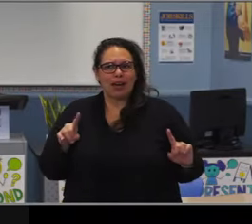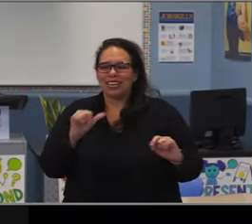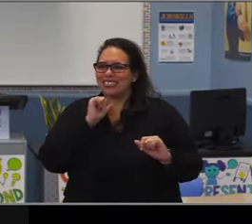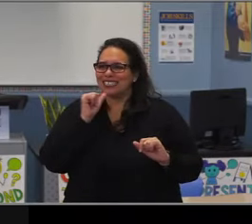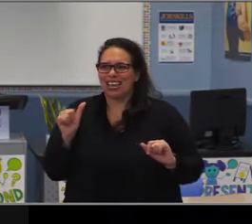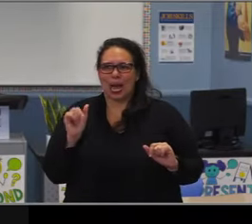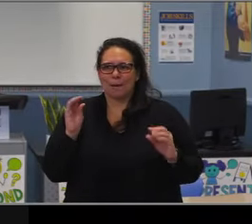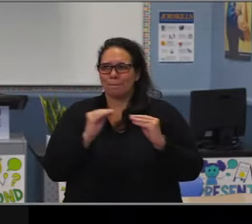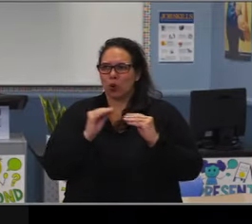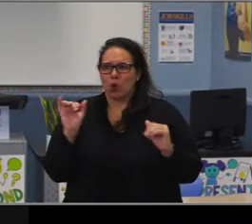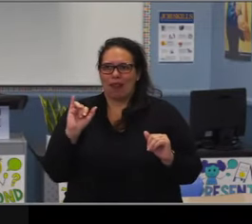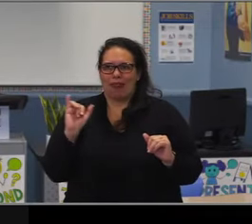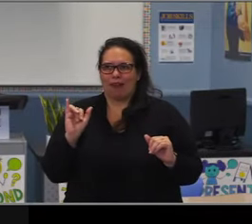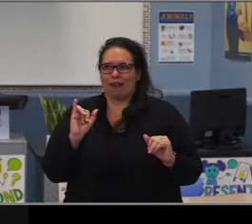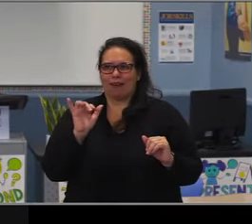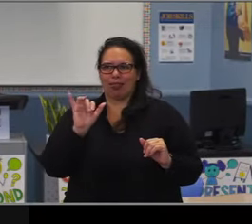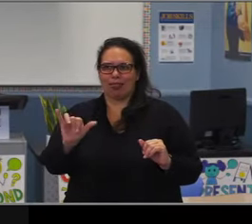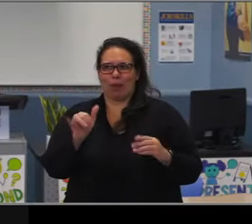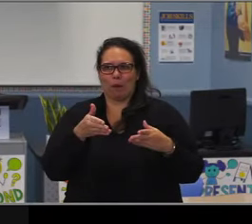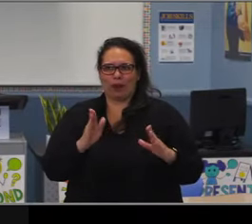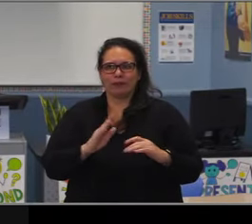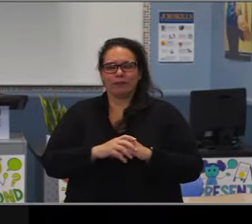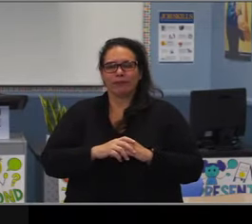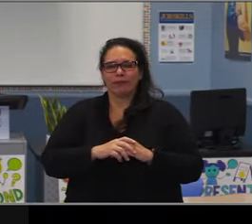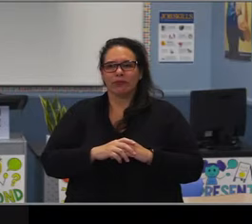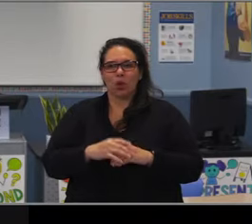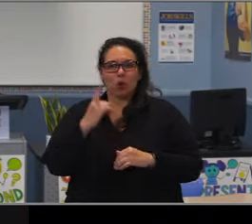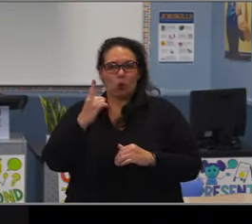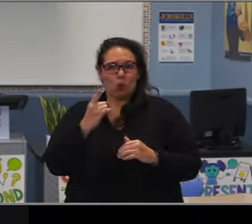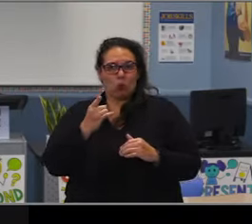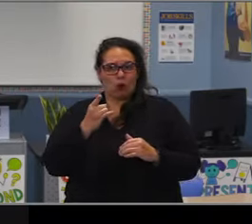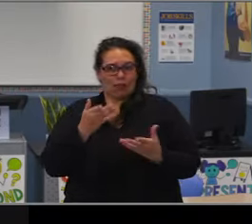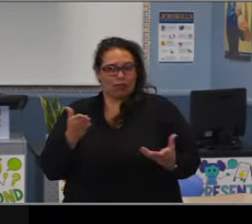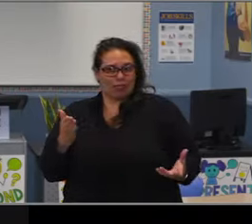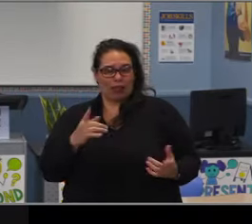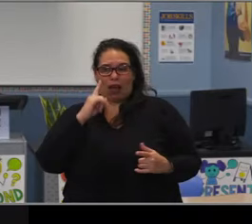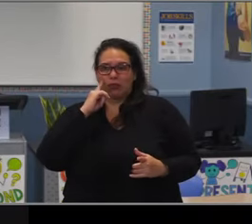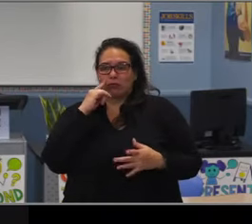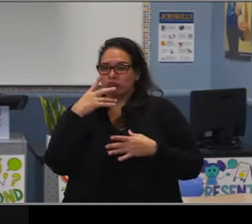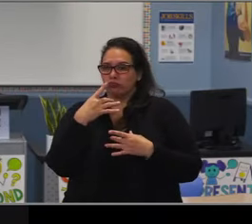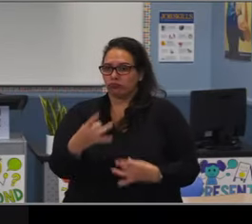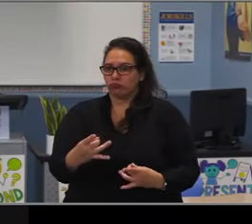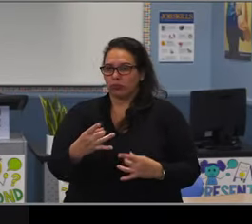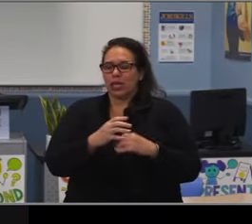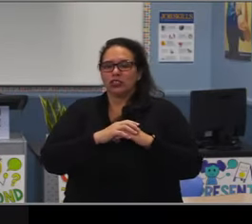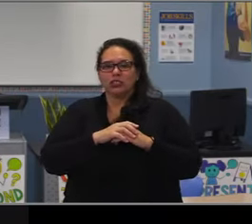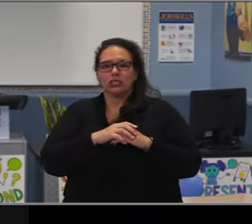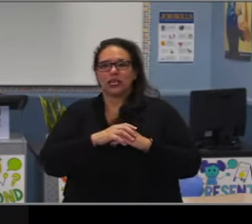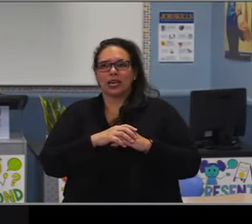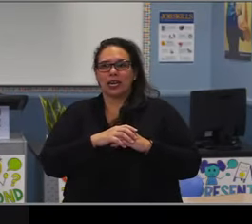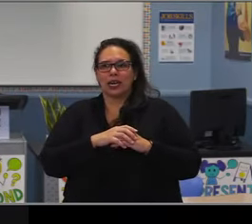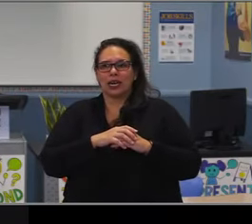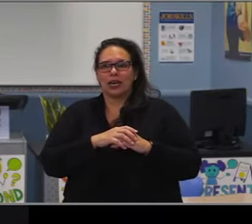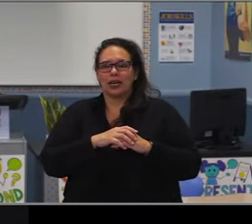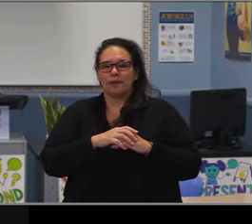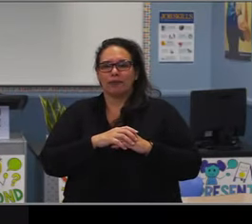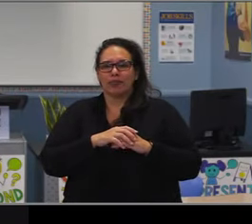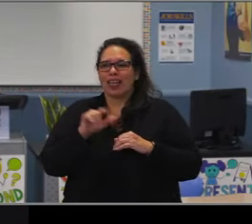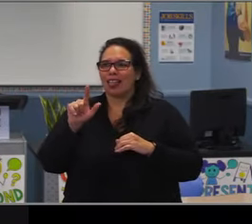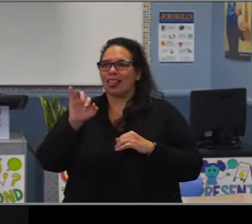the gap in graduation rate is pretty negligible. There is a gap in A-G rate. Again, like I said, that gap has closed since 2011